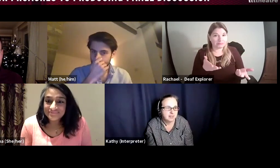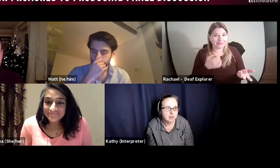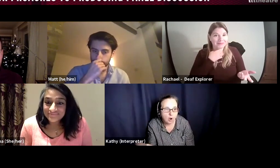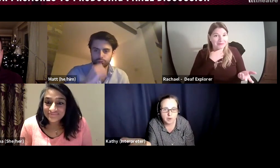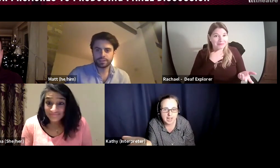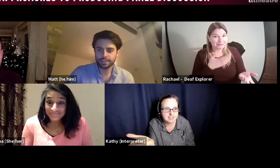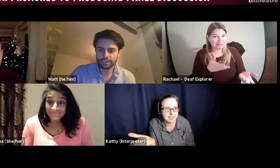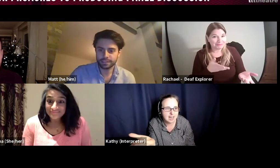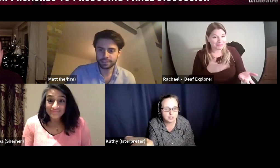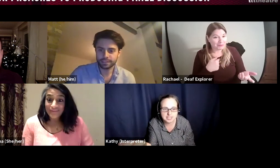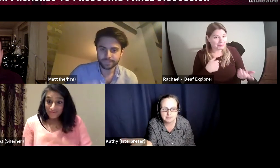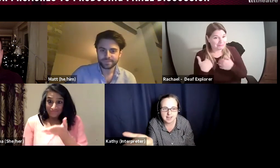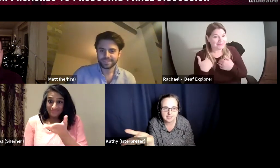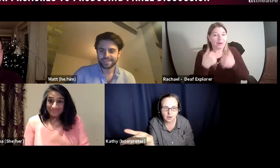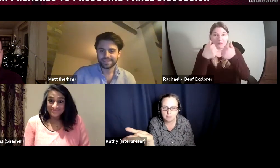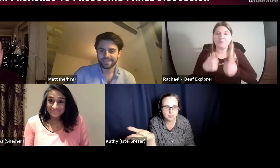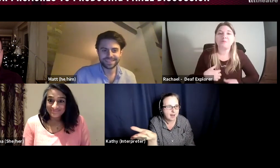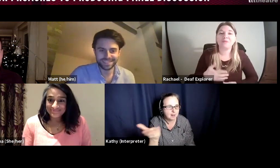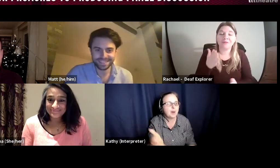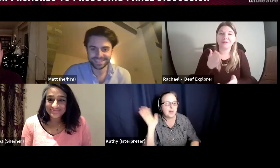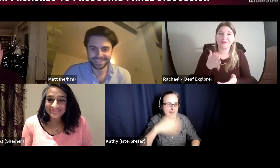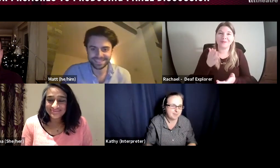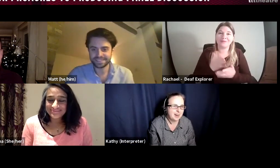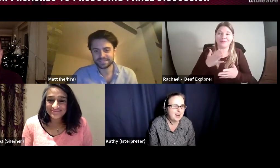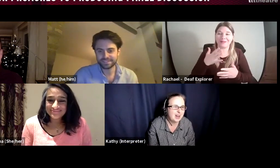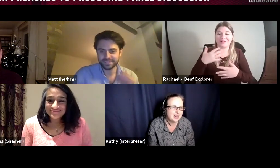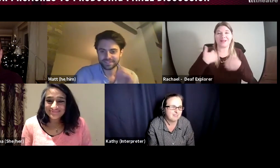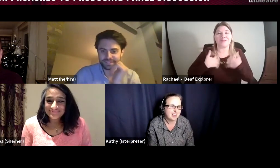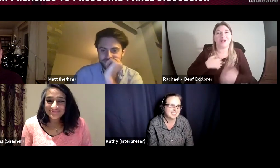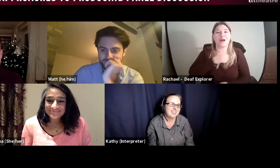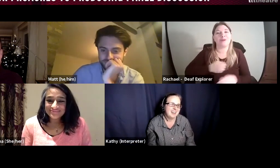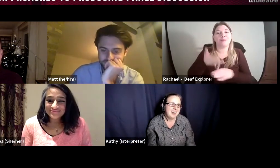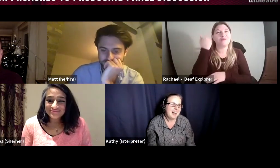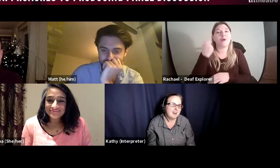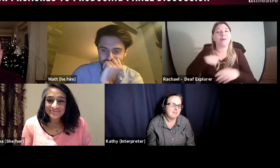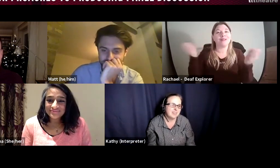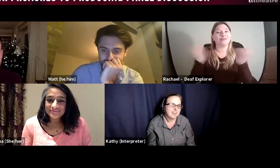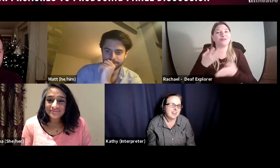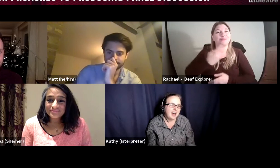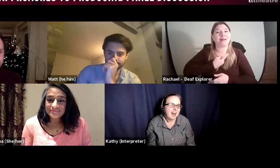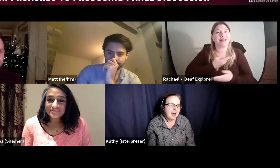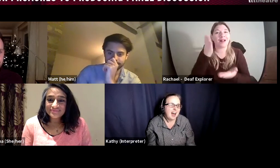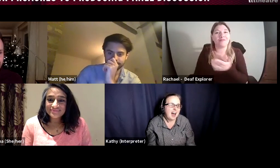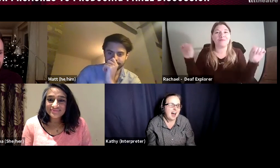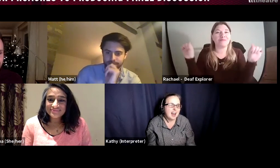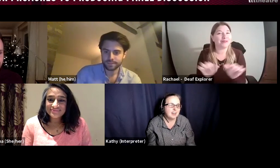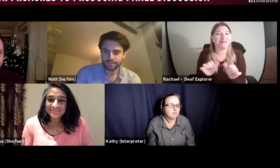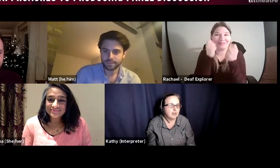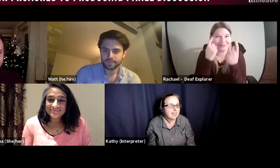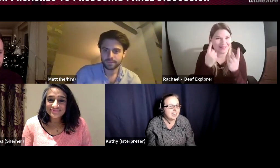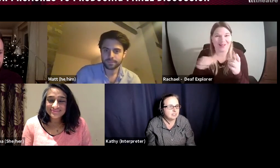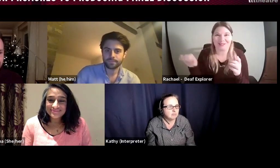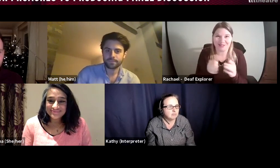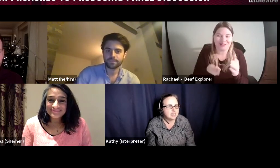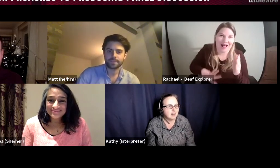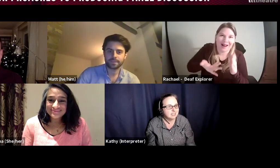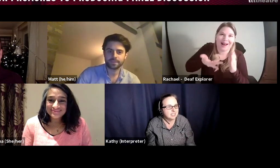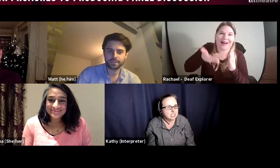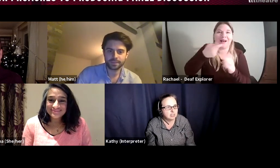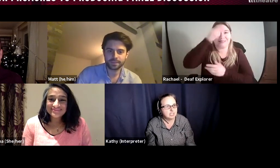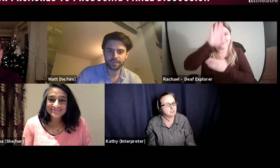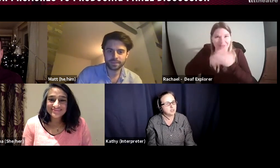Yes I saw Deepa's hand go up but I'll go first! I really realised I did not introduce